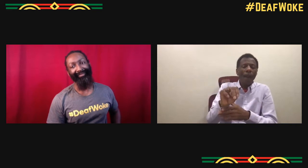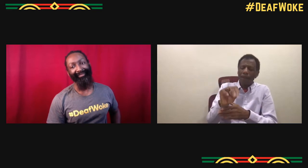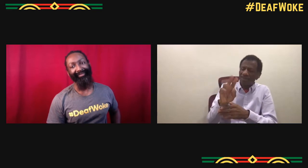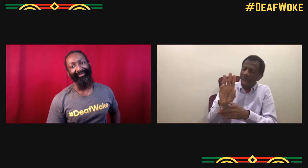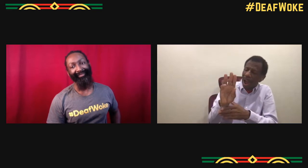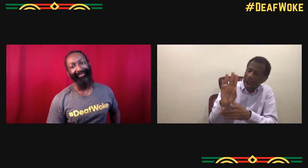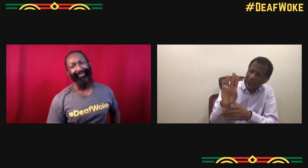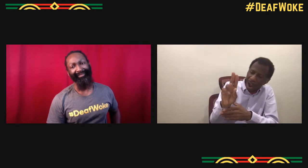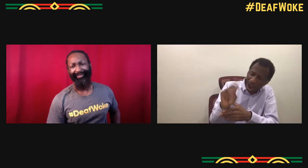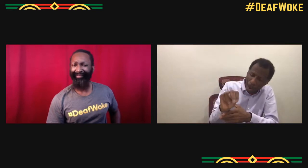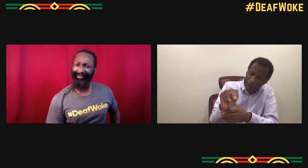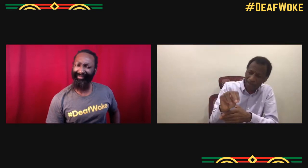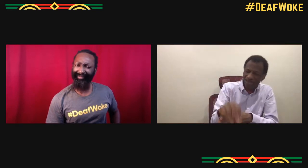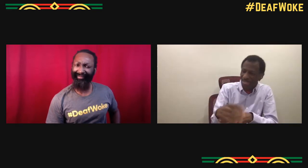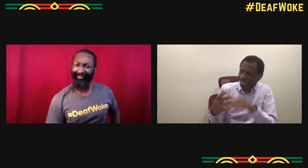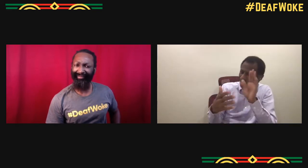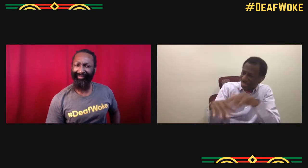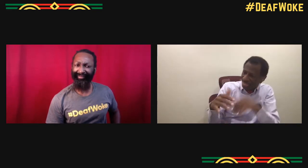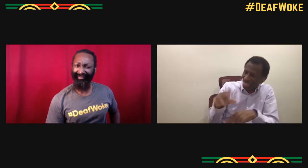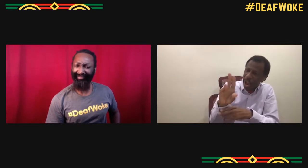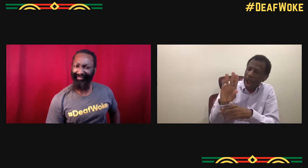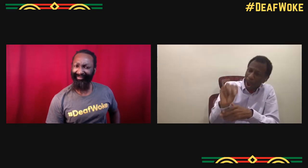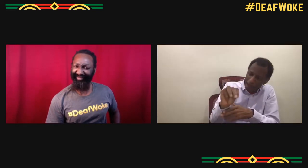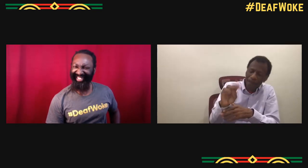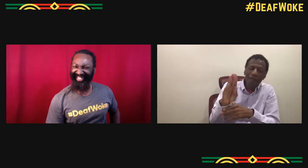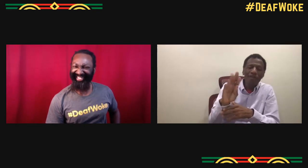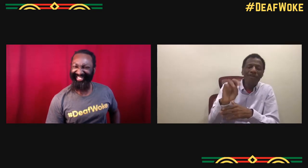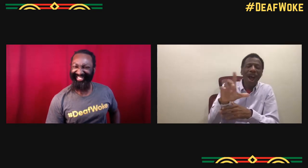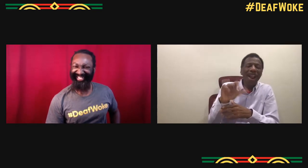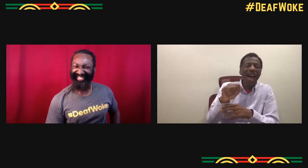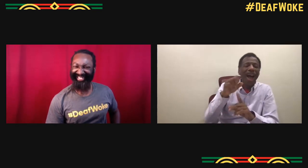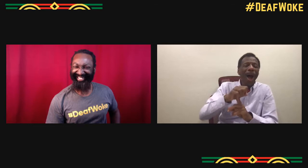and then there're actually for-profit studio, for-profit company,